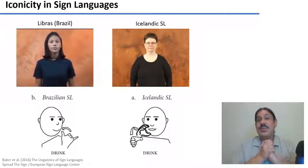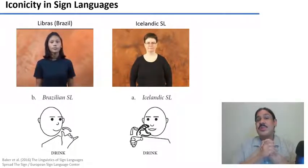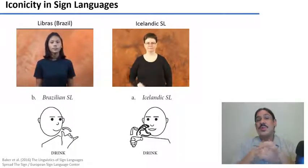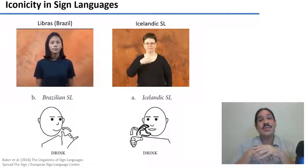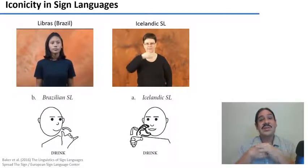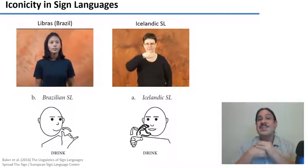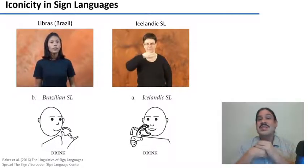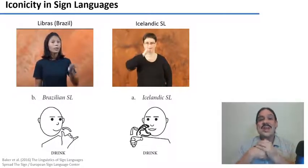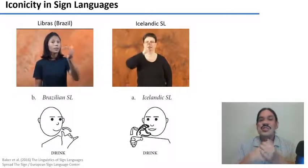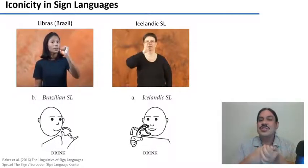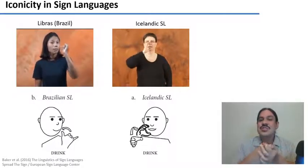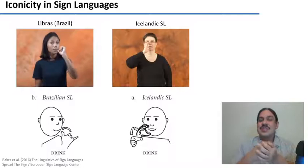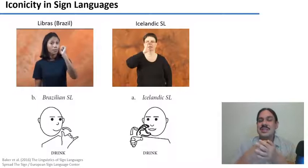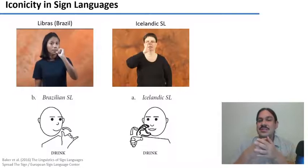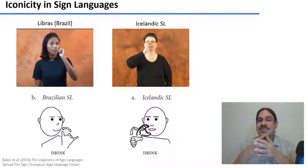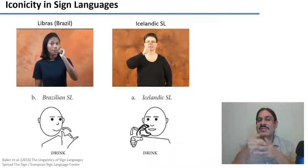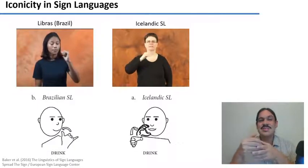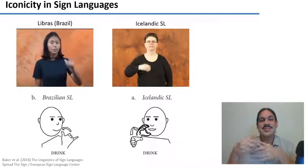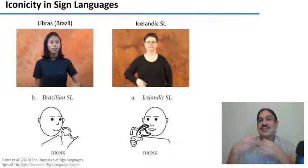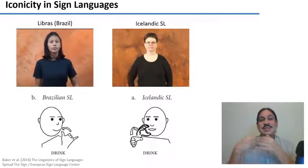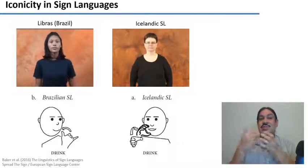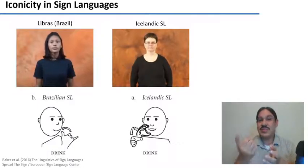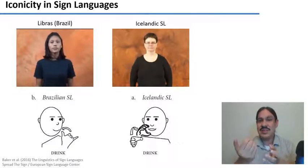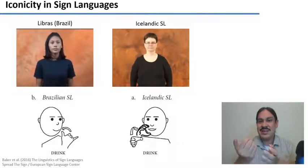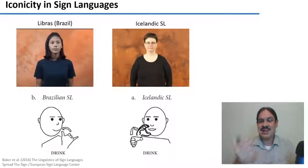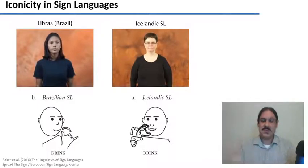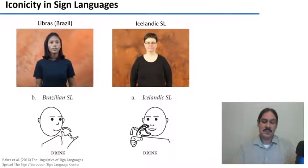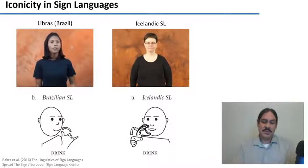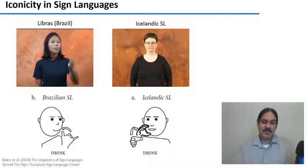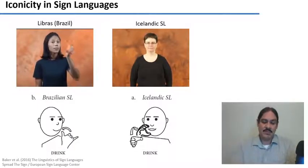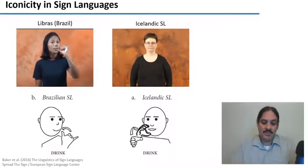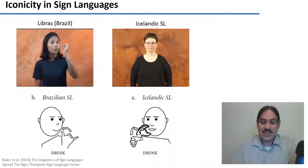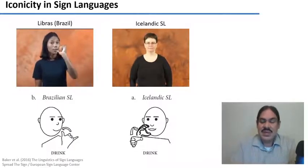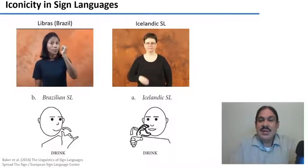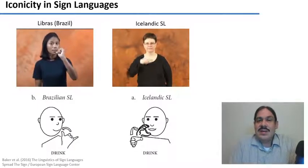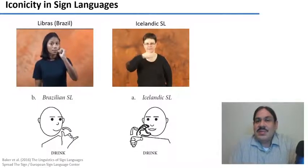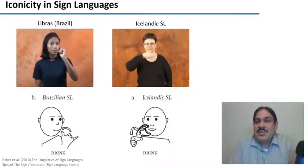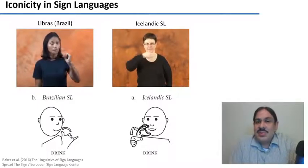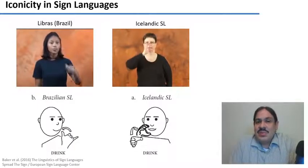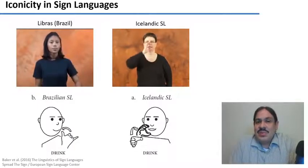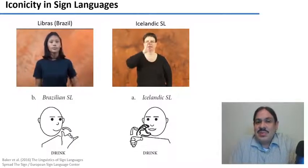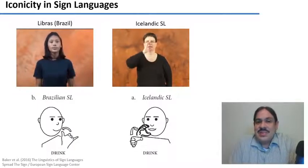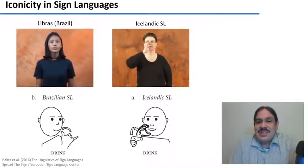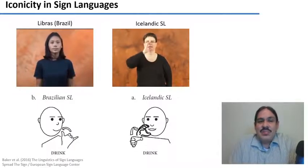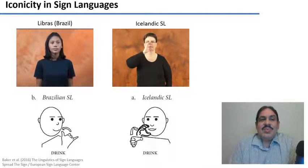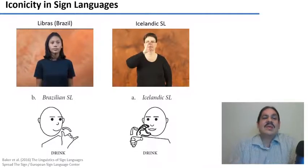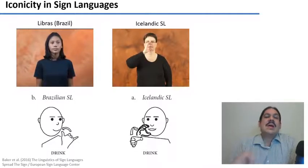these are three words from the South African Sign Language i'm going to give you about 10 seconds